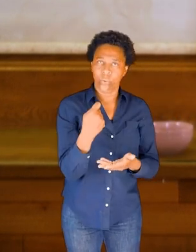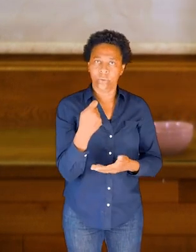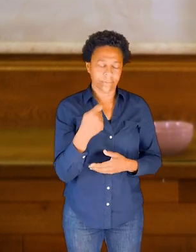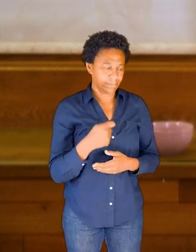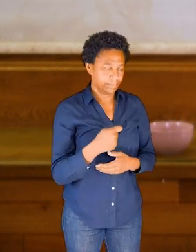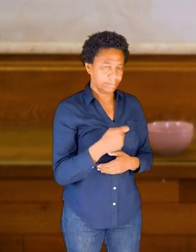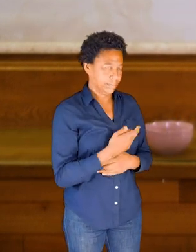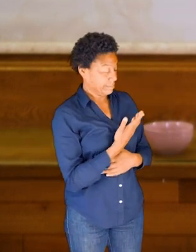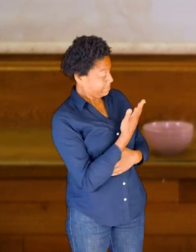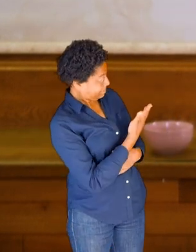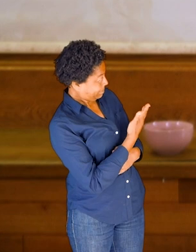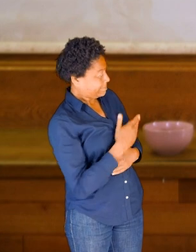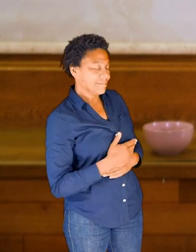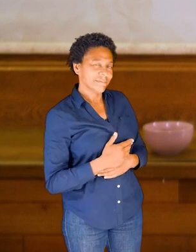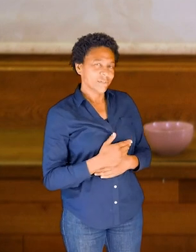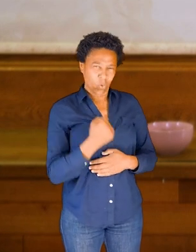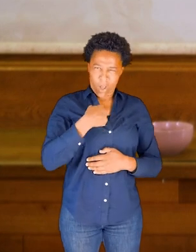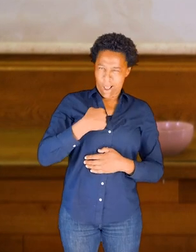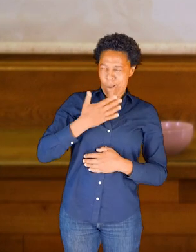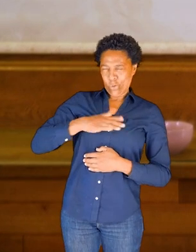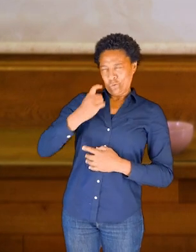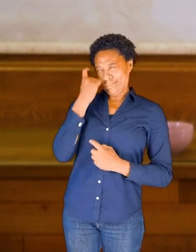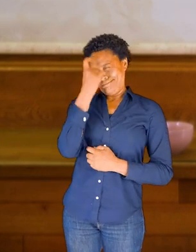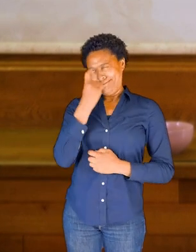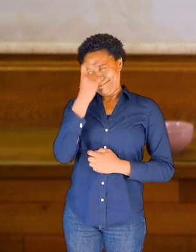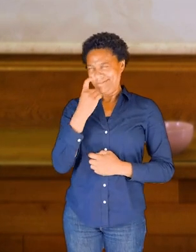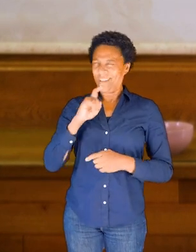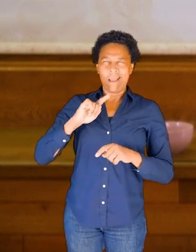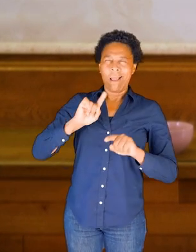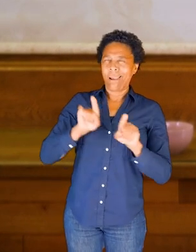I'm going to take my spoon as if I had some soup and I'm going to turn it